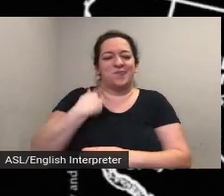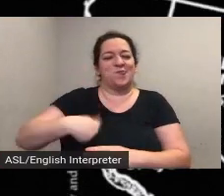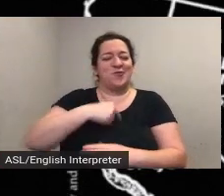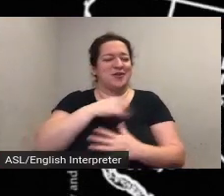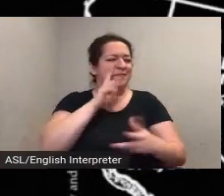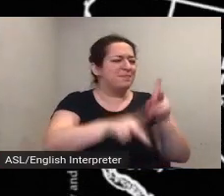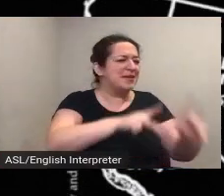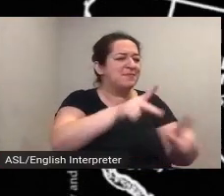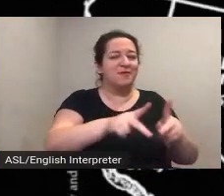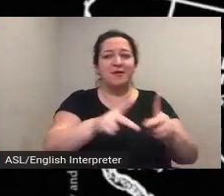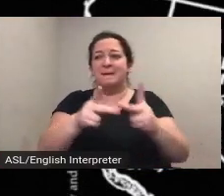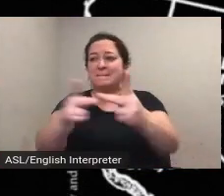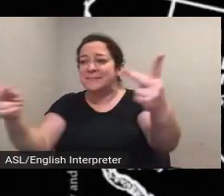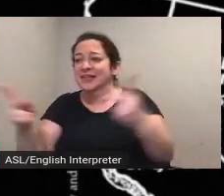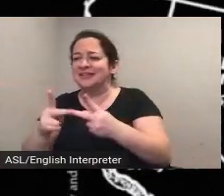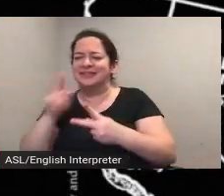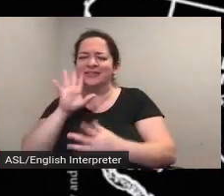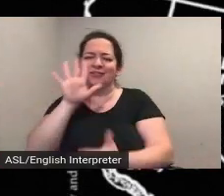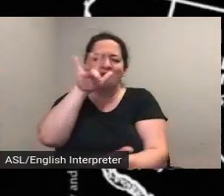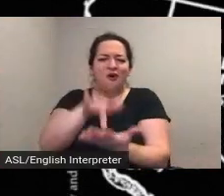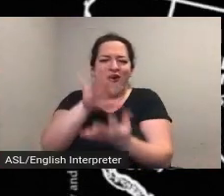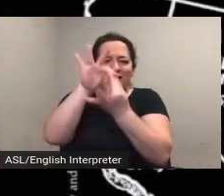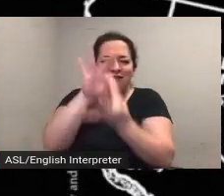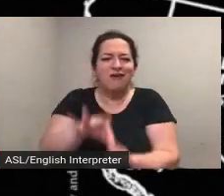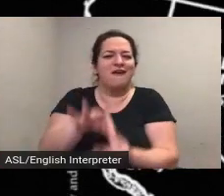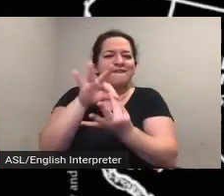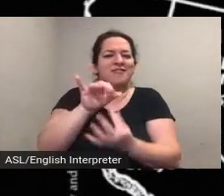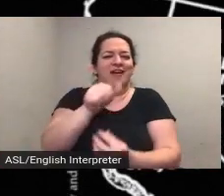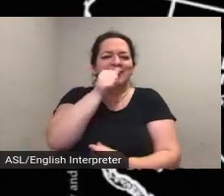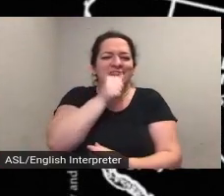movement the gis based women's suffrage story map